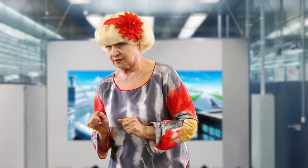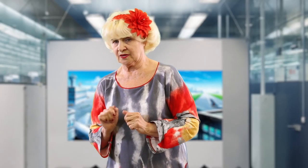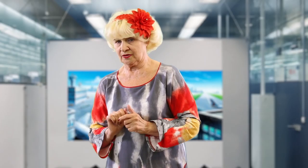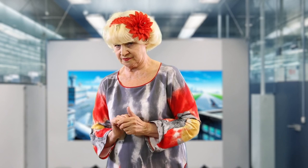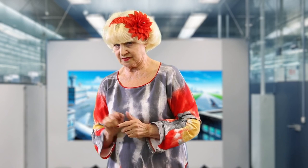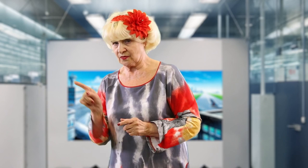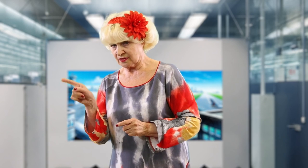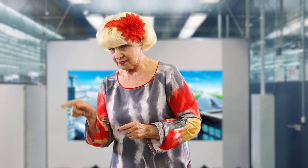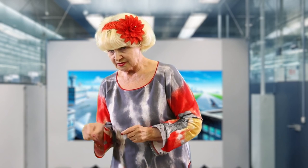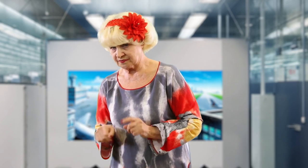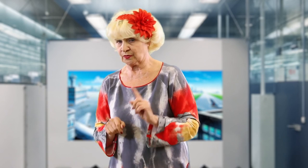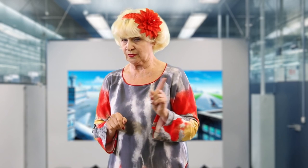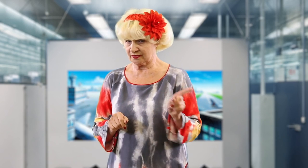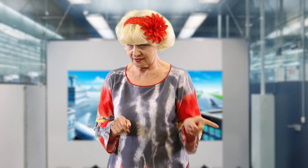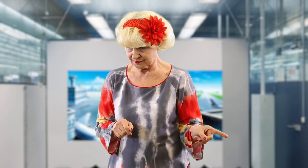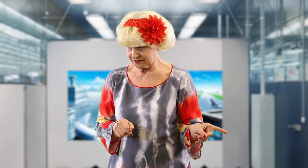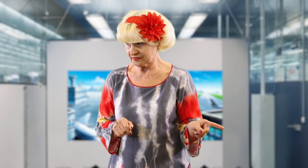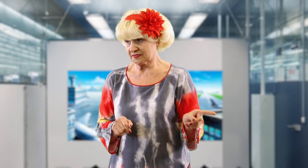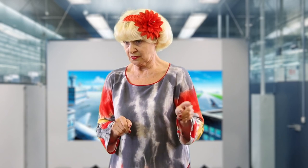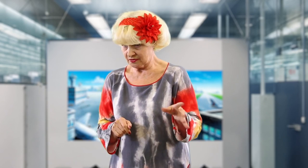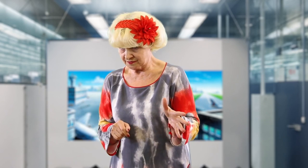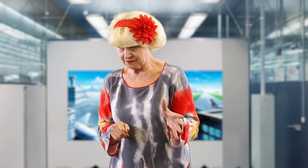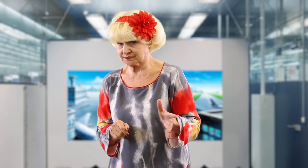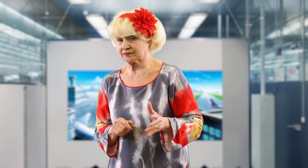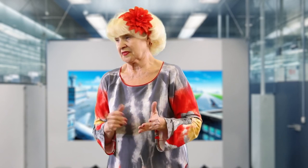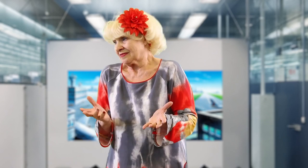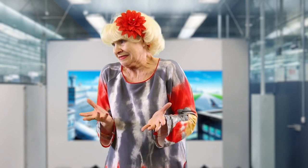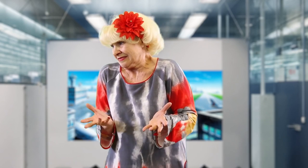[Interpreter]: He’s thinking about subtitles. Wants to enter university to study economics. I don’t even understand what he’s talking about.